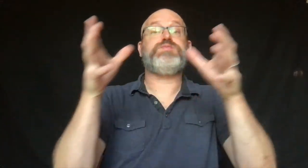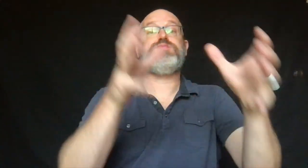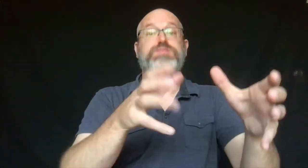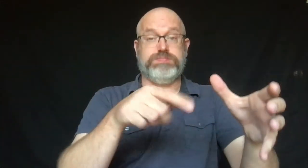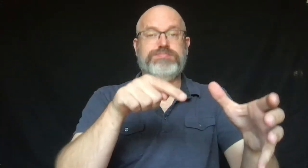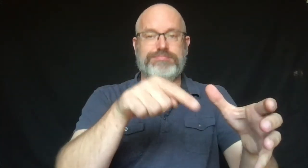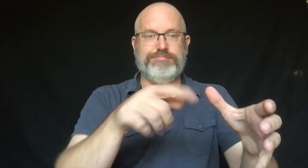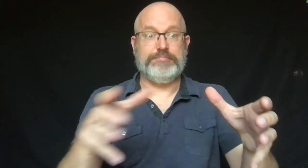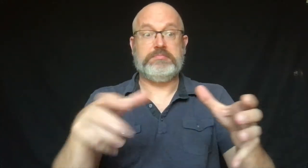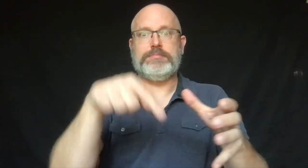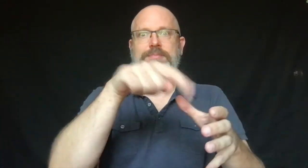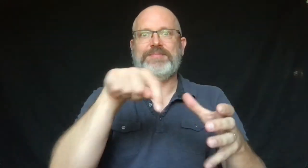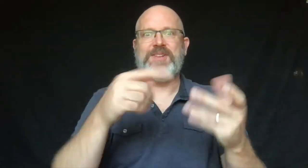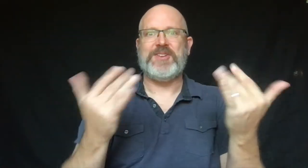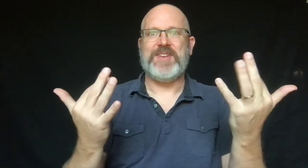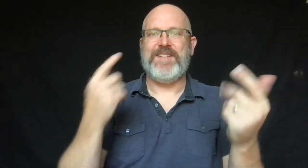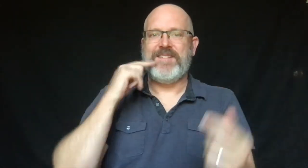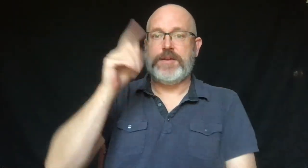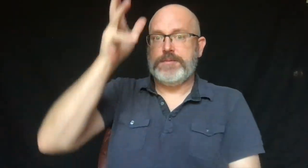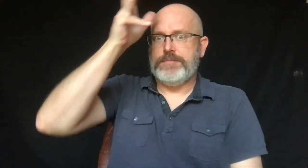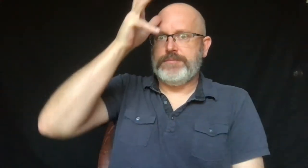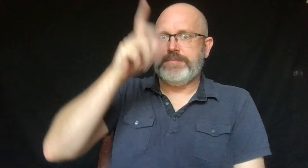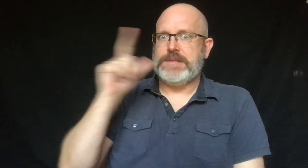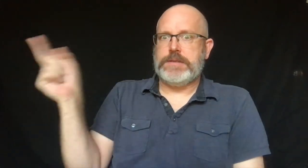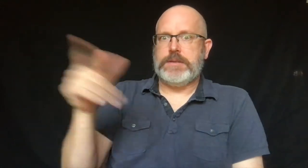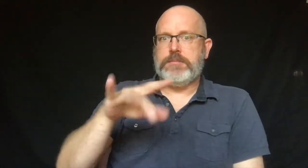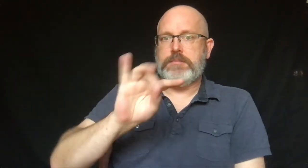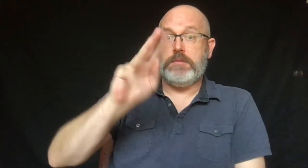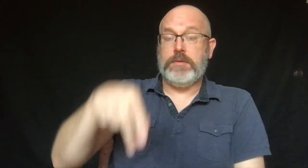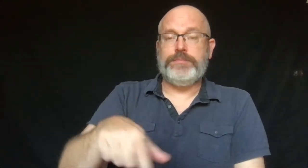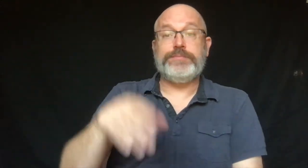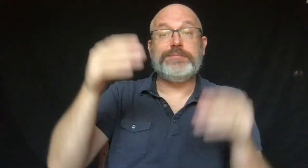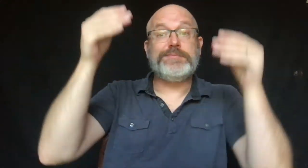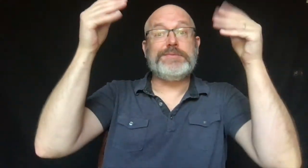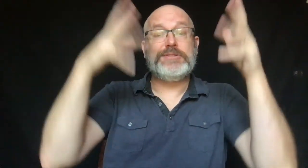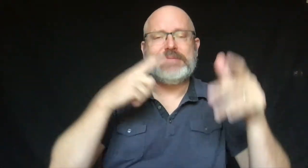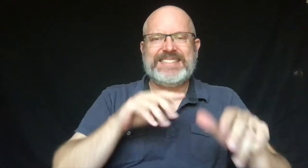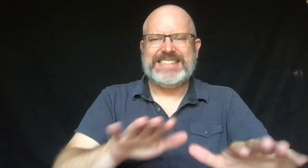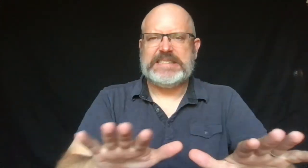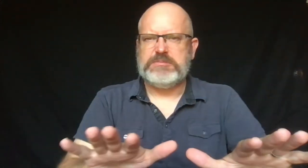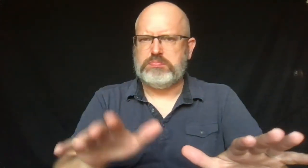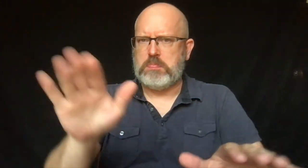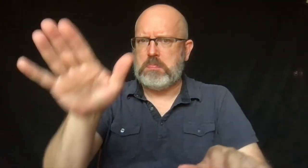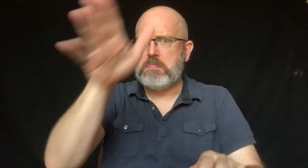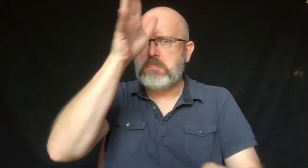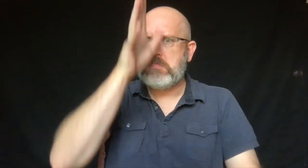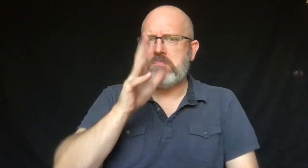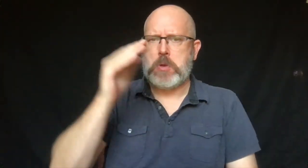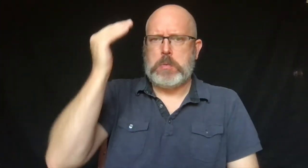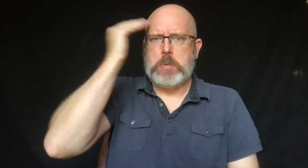When they got to the other building, they waited for their parents to pick them up.